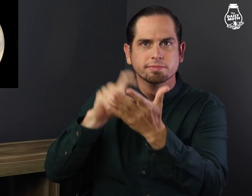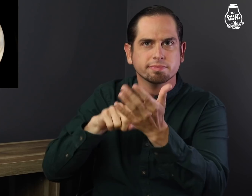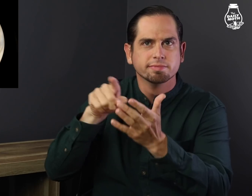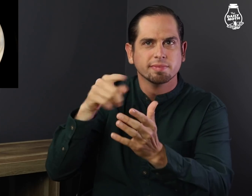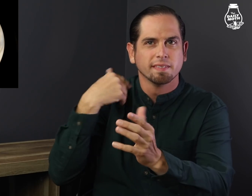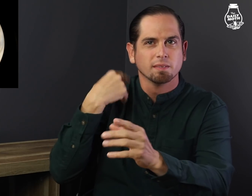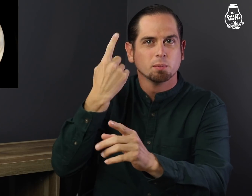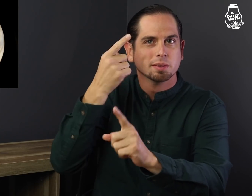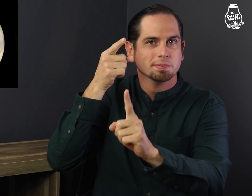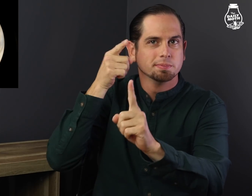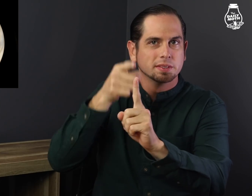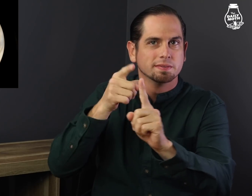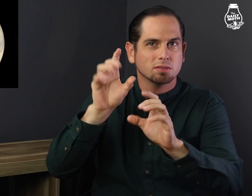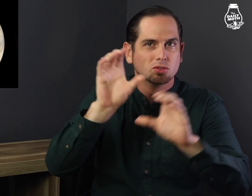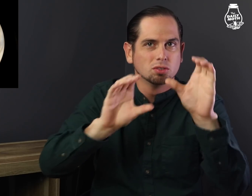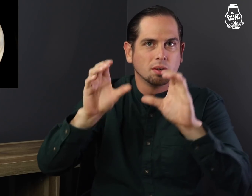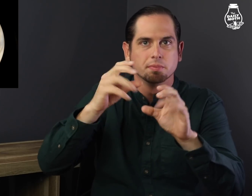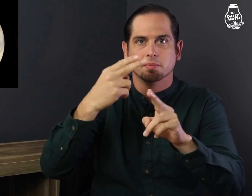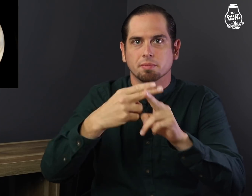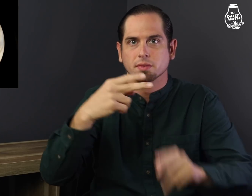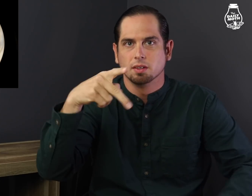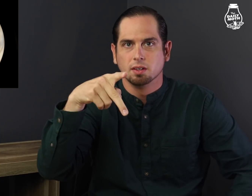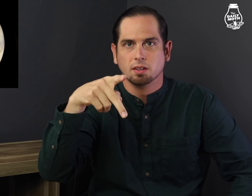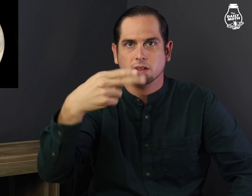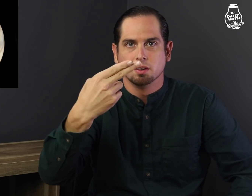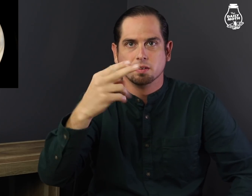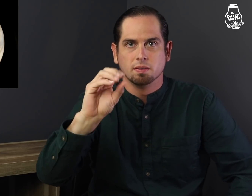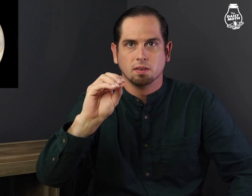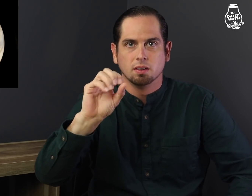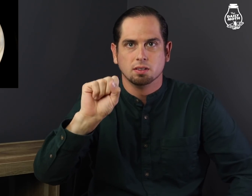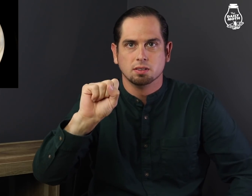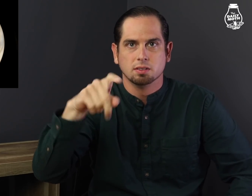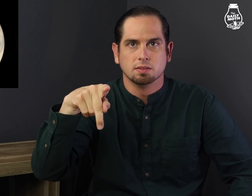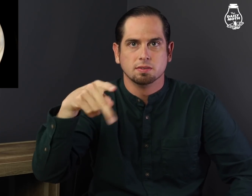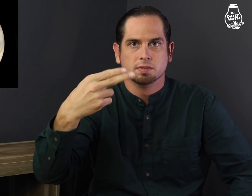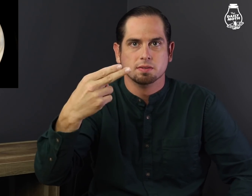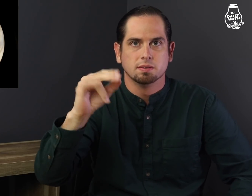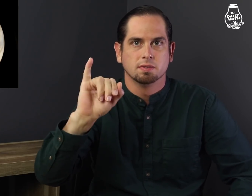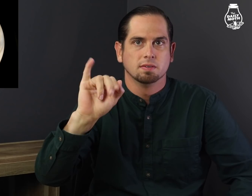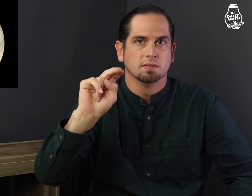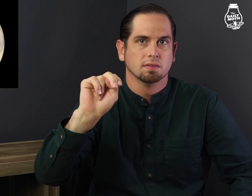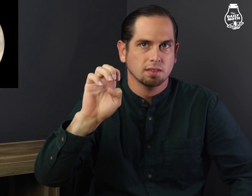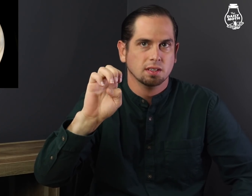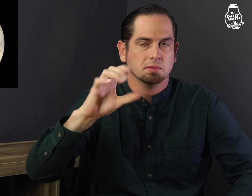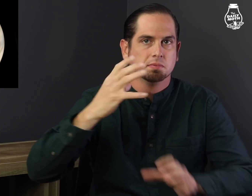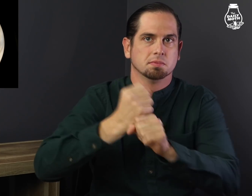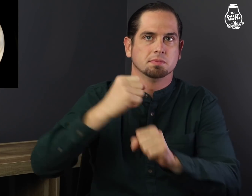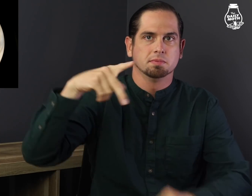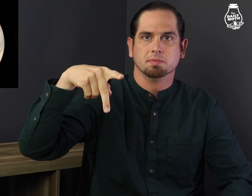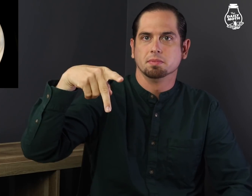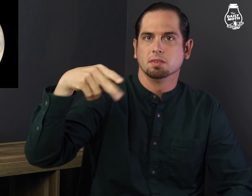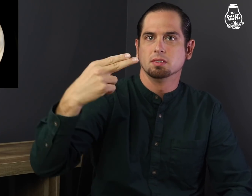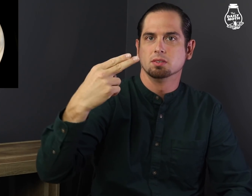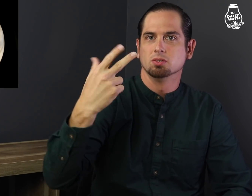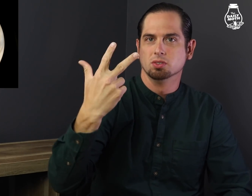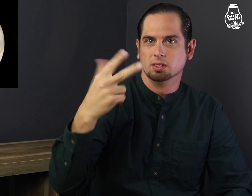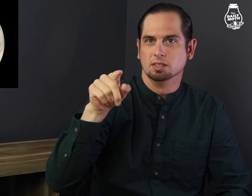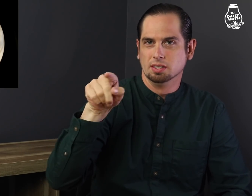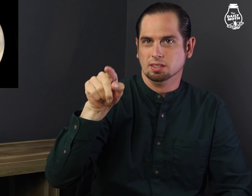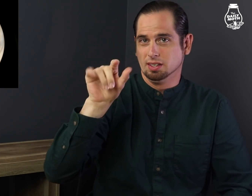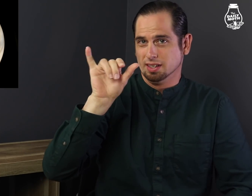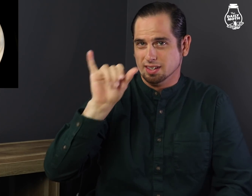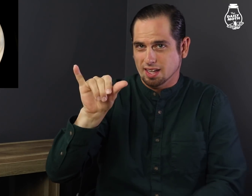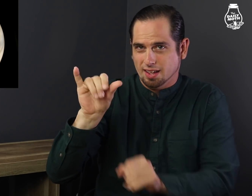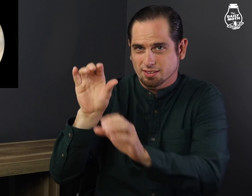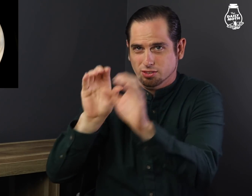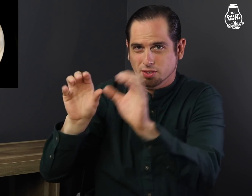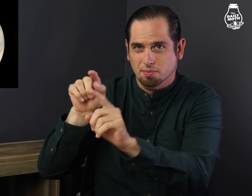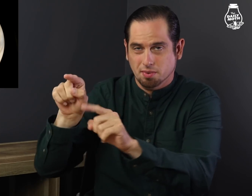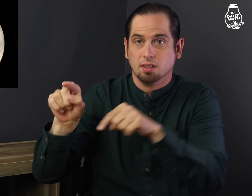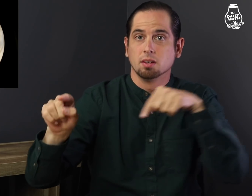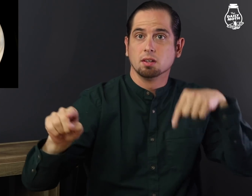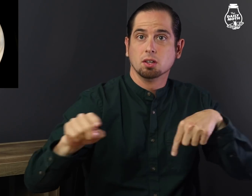detected a specific chemical called phosphine (PH3) that,